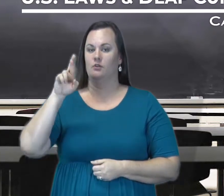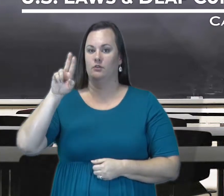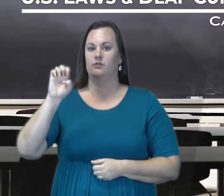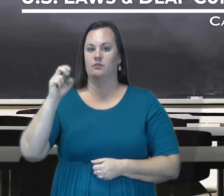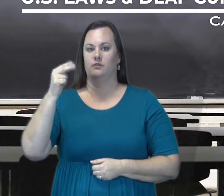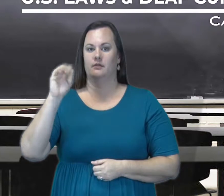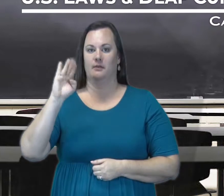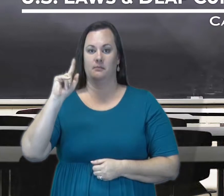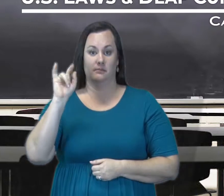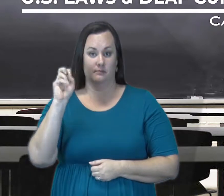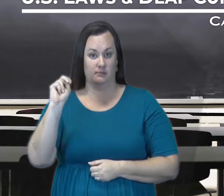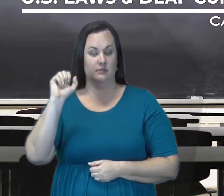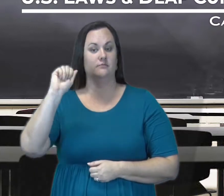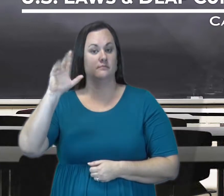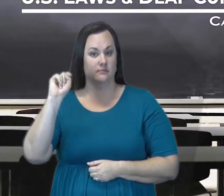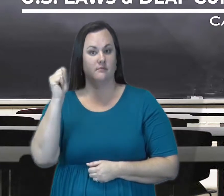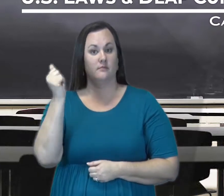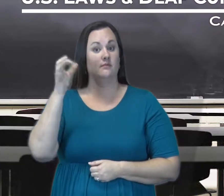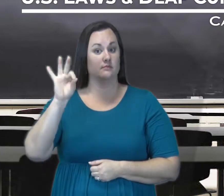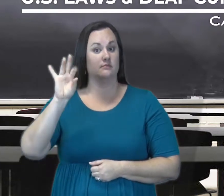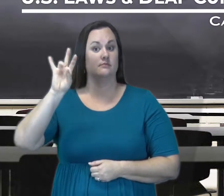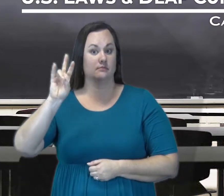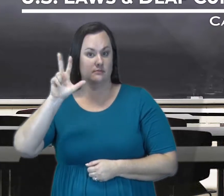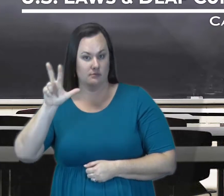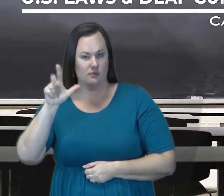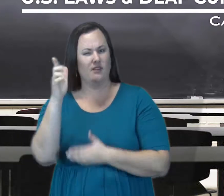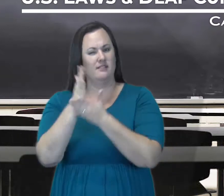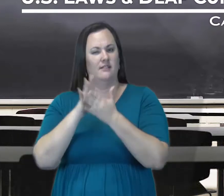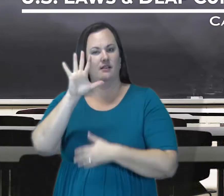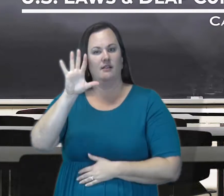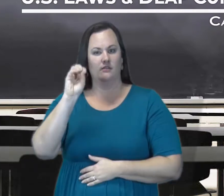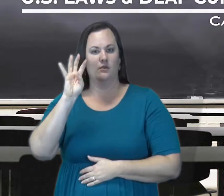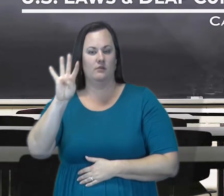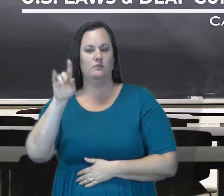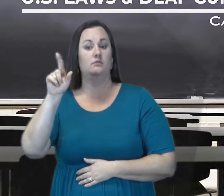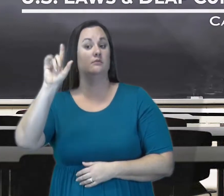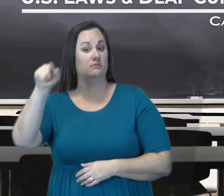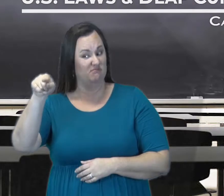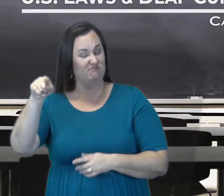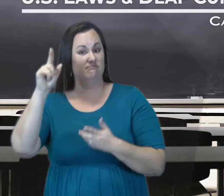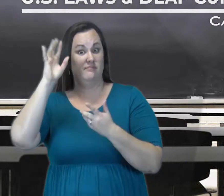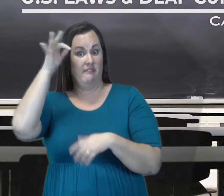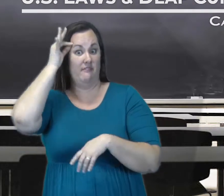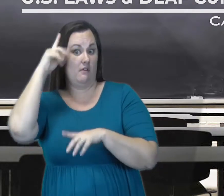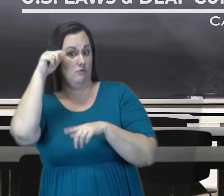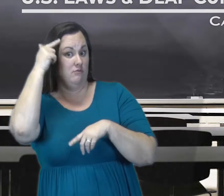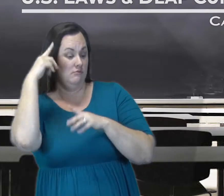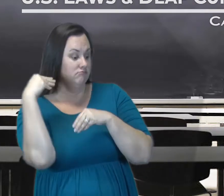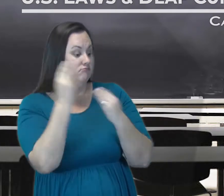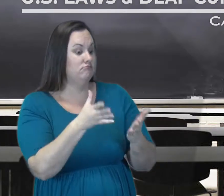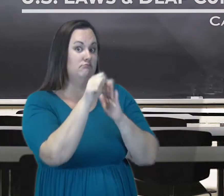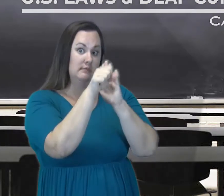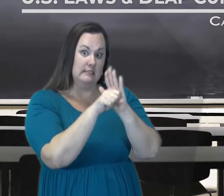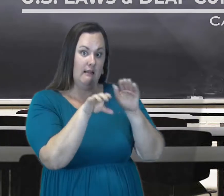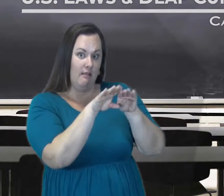The first one is the Rehabilitation Act of 1973 - section 504. This law provides